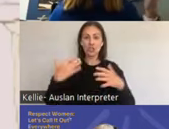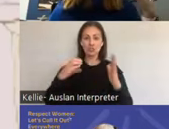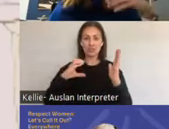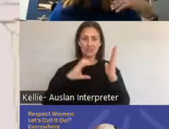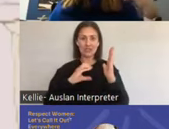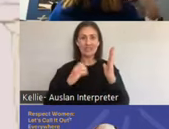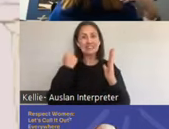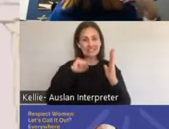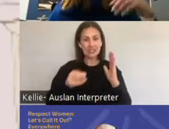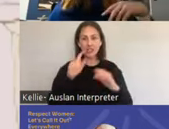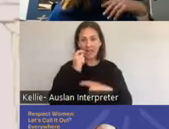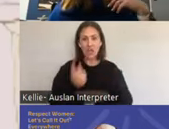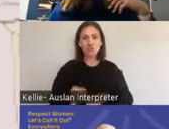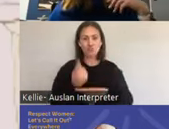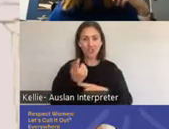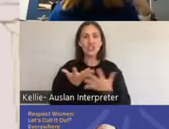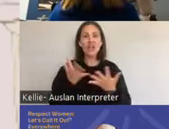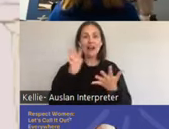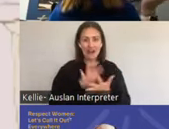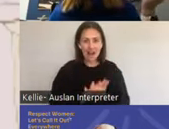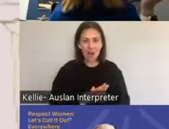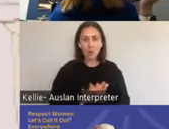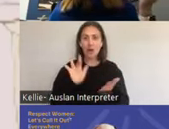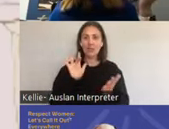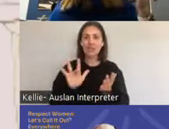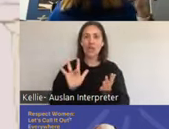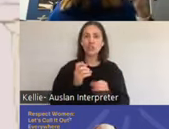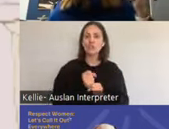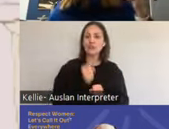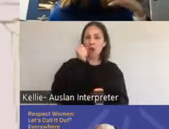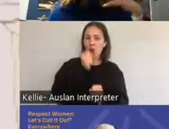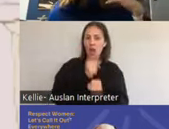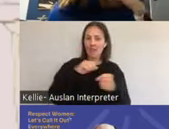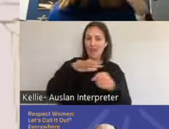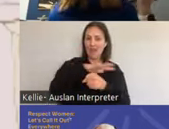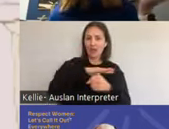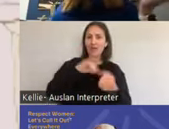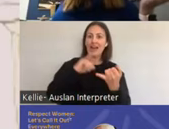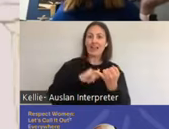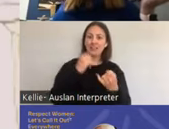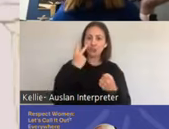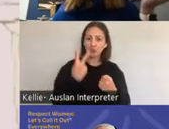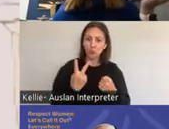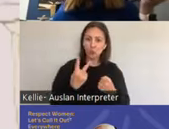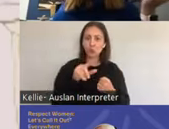through this pathway of if you get touched. Or there's some sort of a touch around your